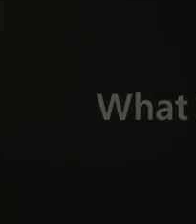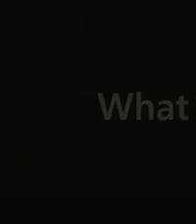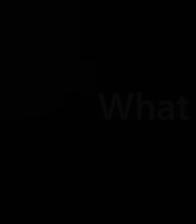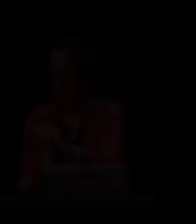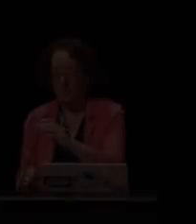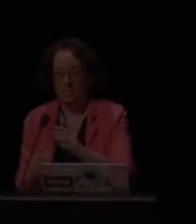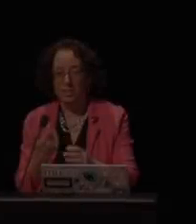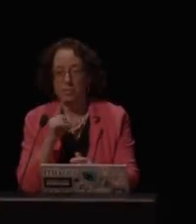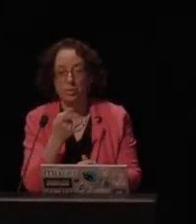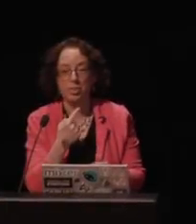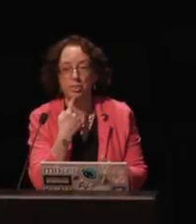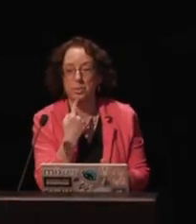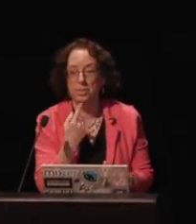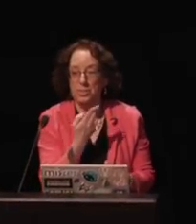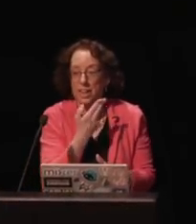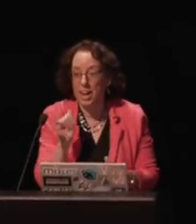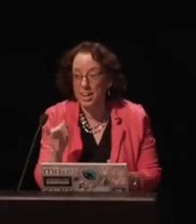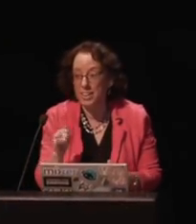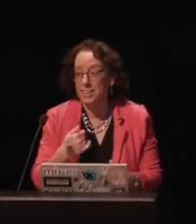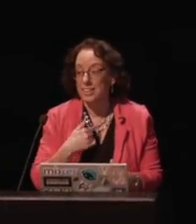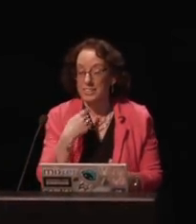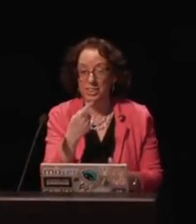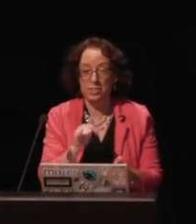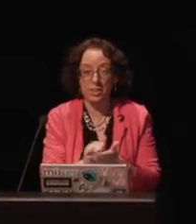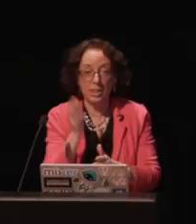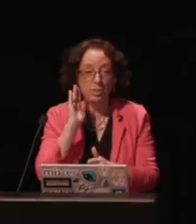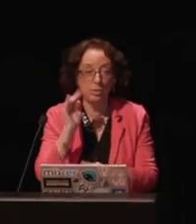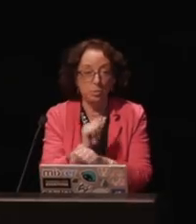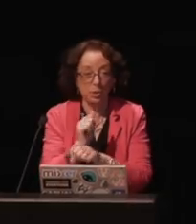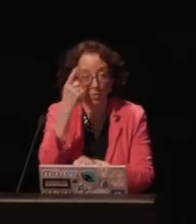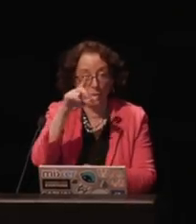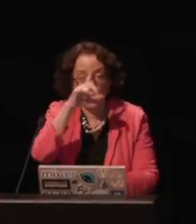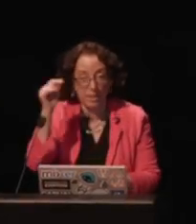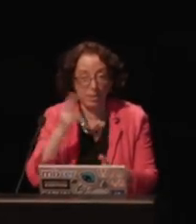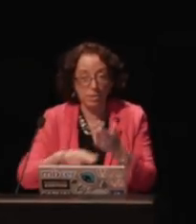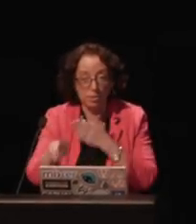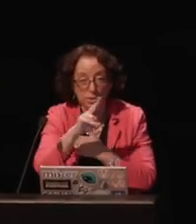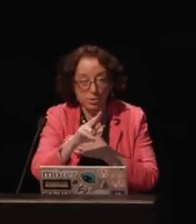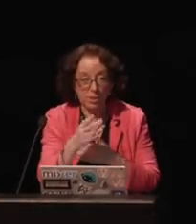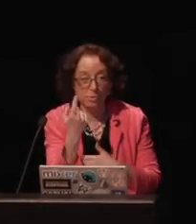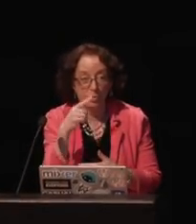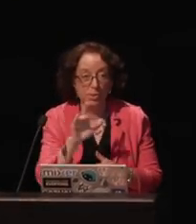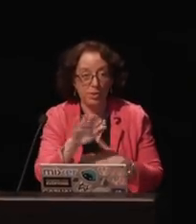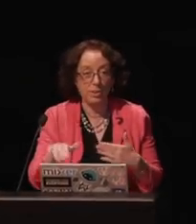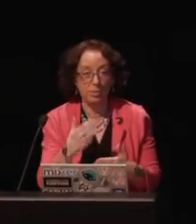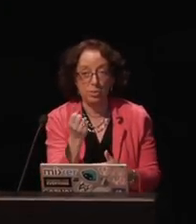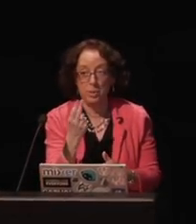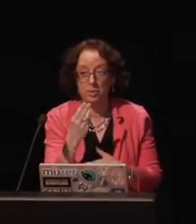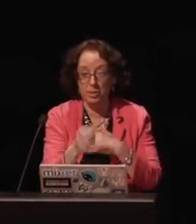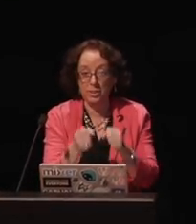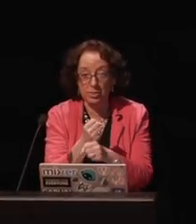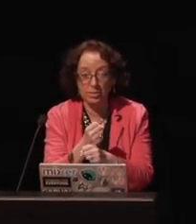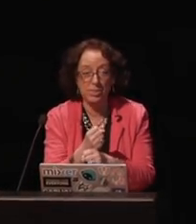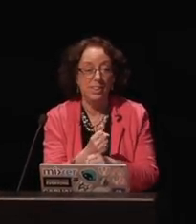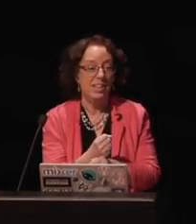Okay, first, I just wanted to say hi, tell you that I used to work for Gallaudet University for around 12 years.